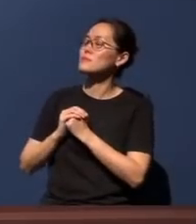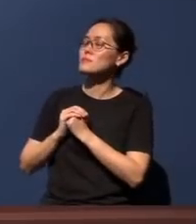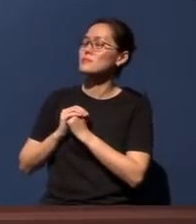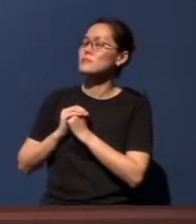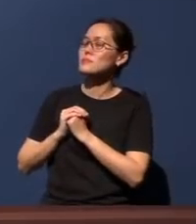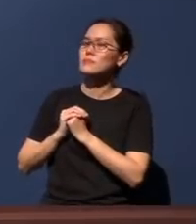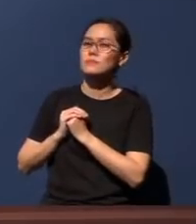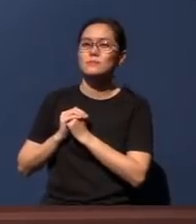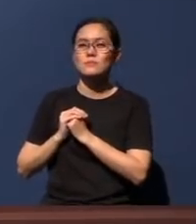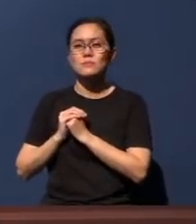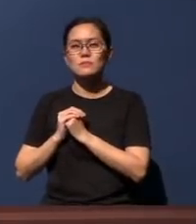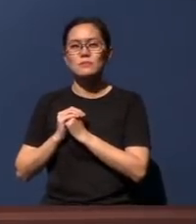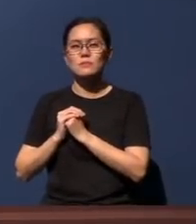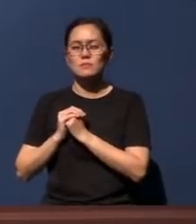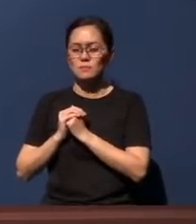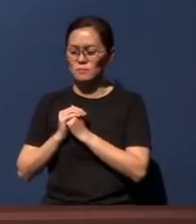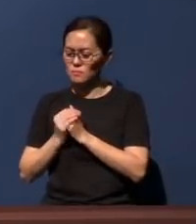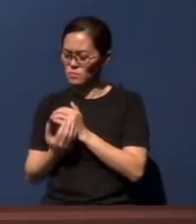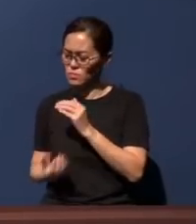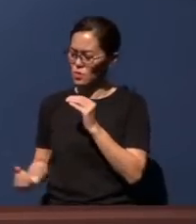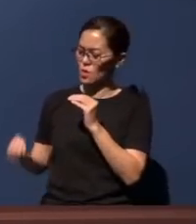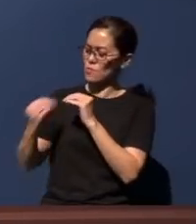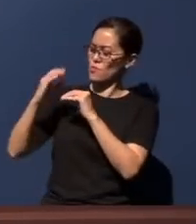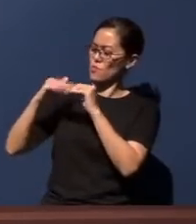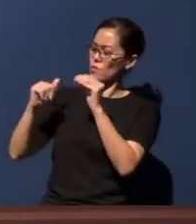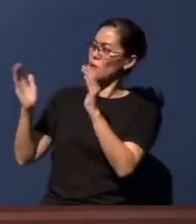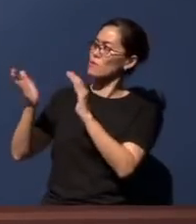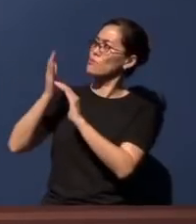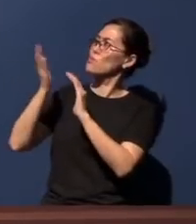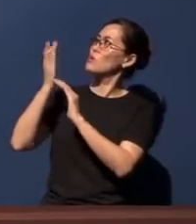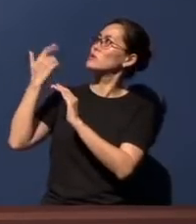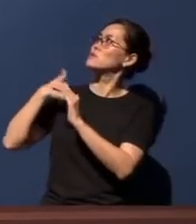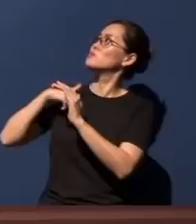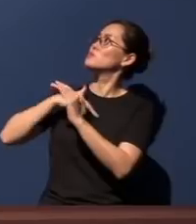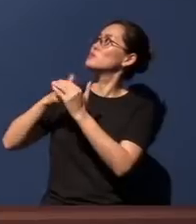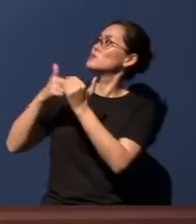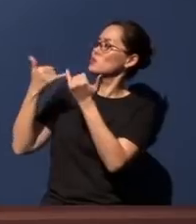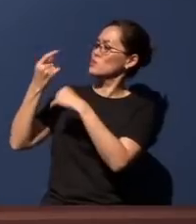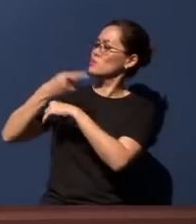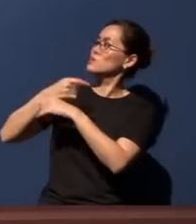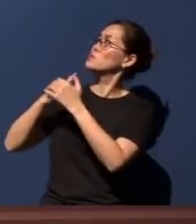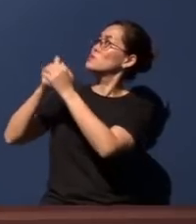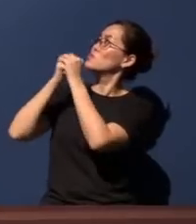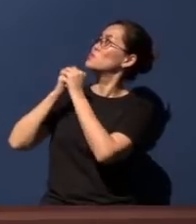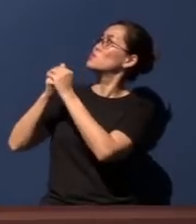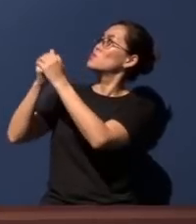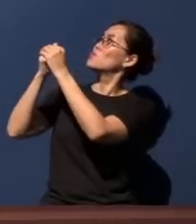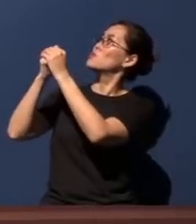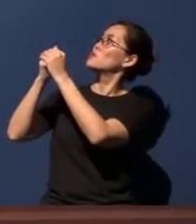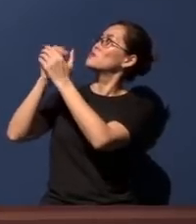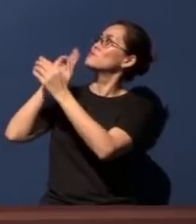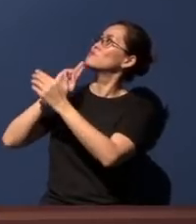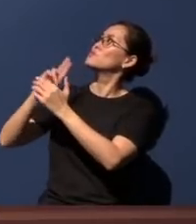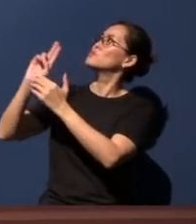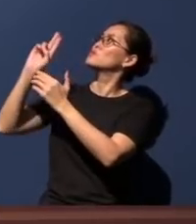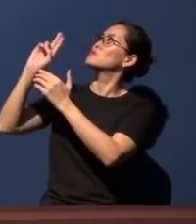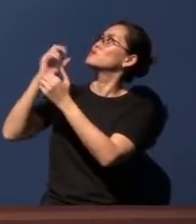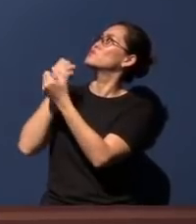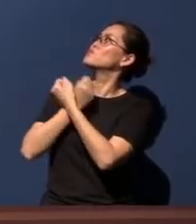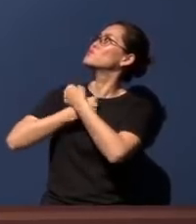beyond all praising, we worship You today. We sing the Love amazing that songs